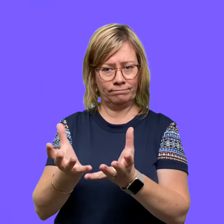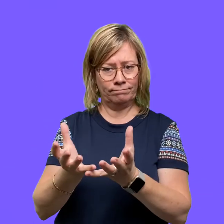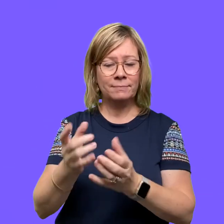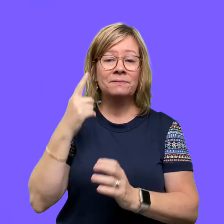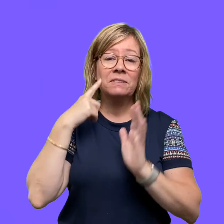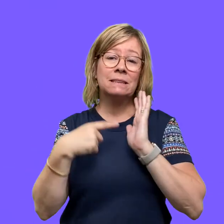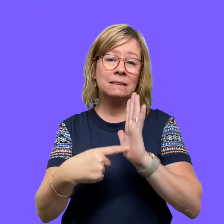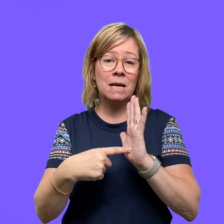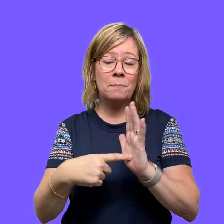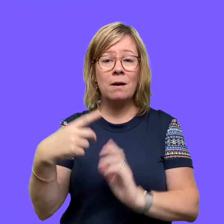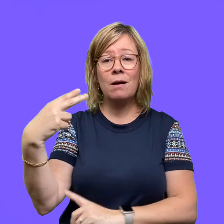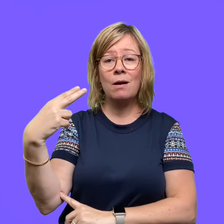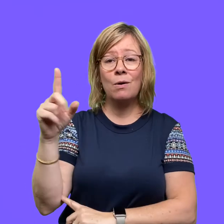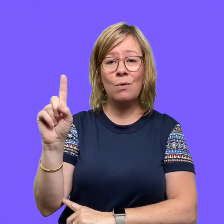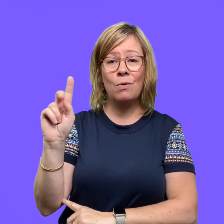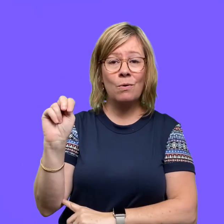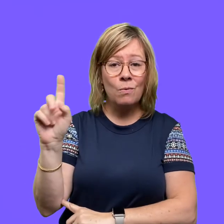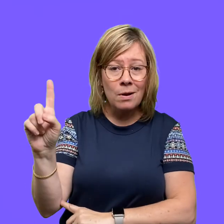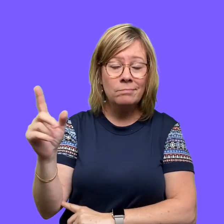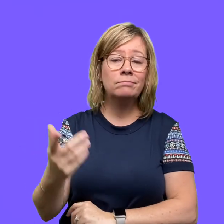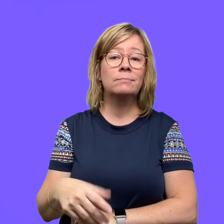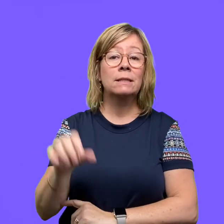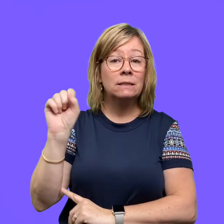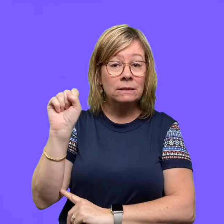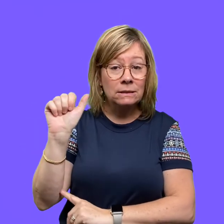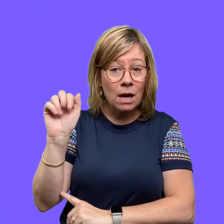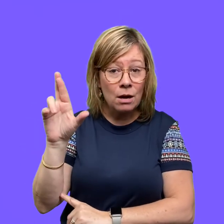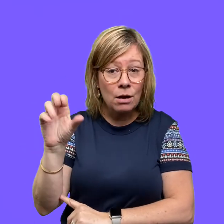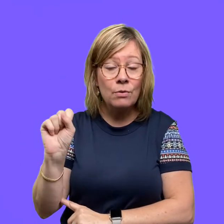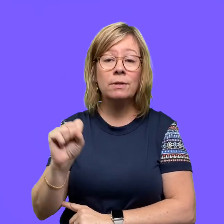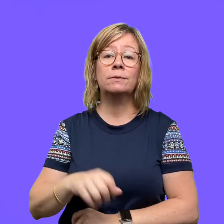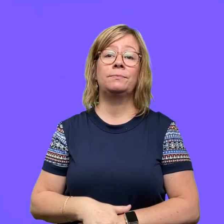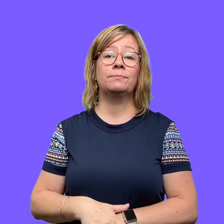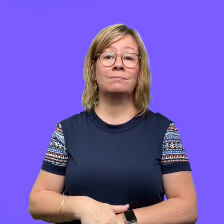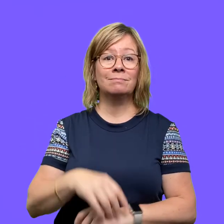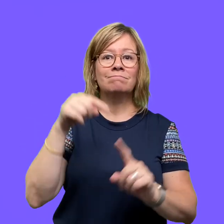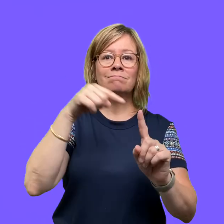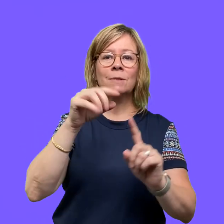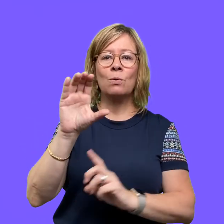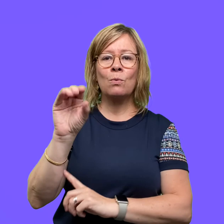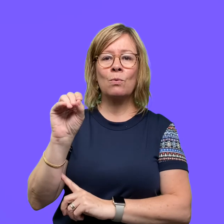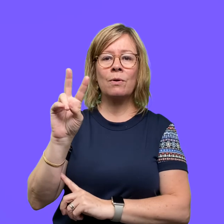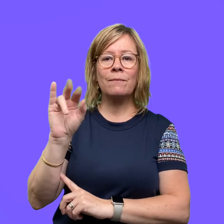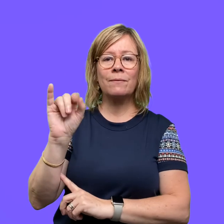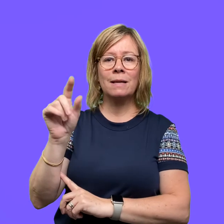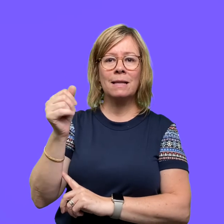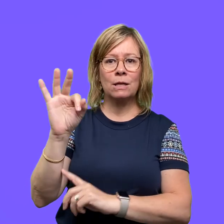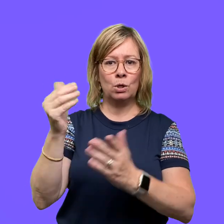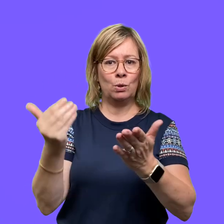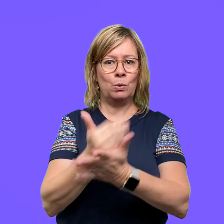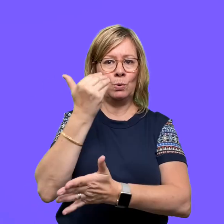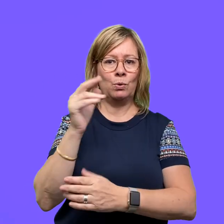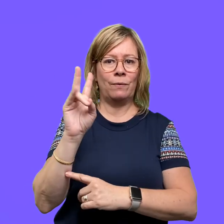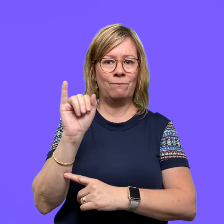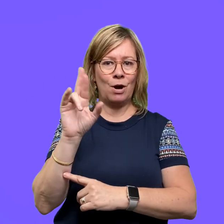examples include the H1N1 and SARS viruses. Covid-19 is a new virus from